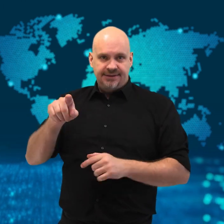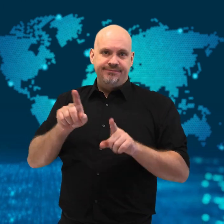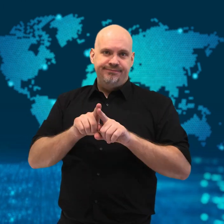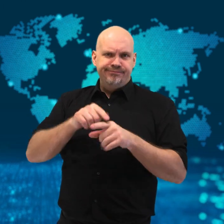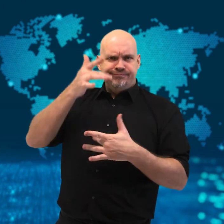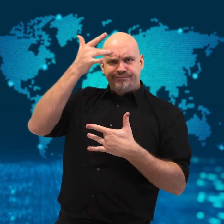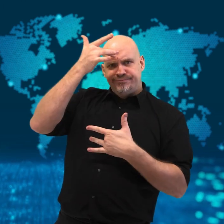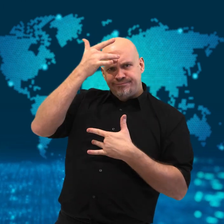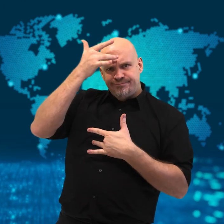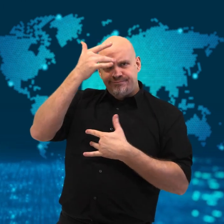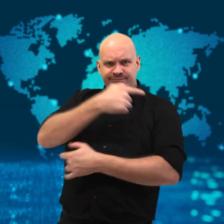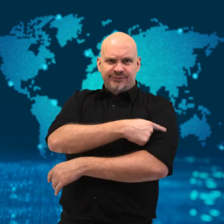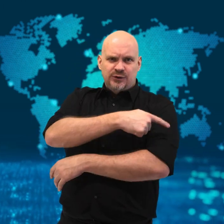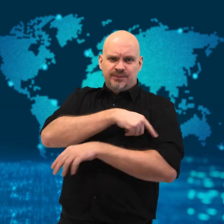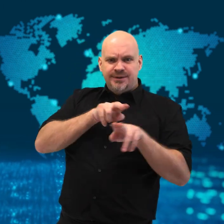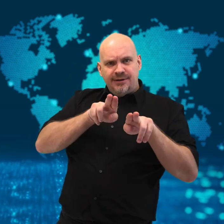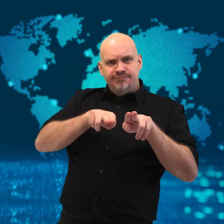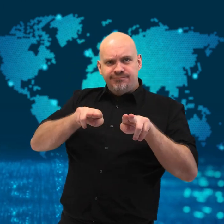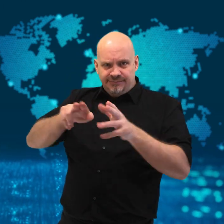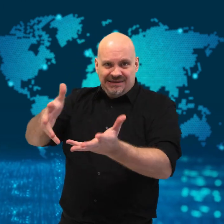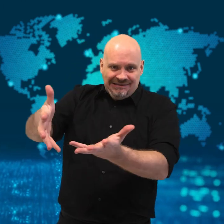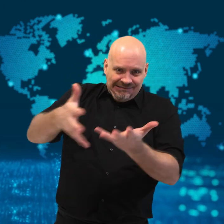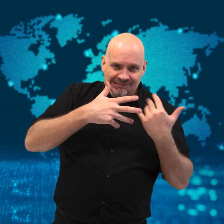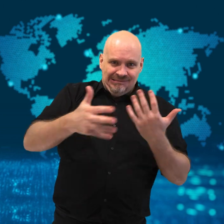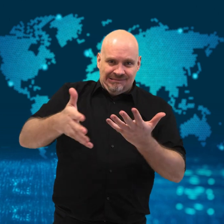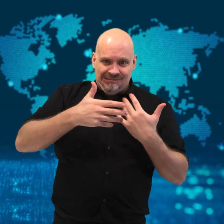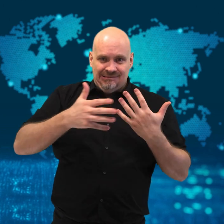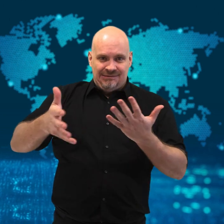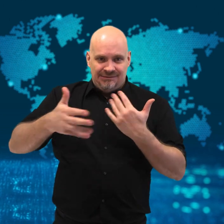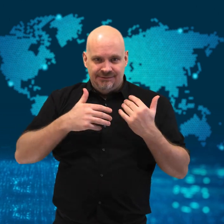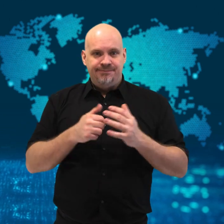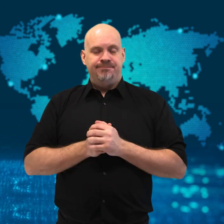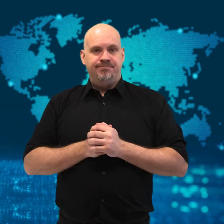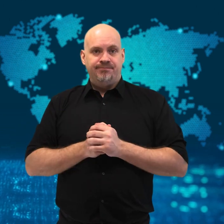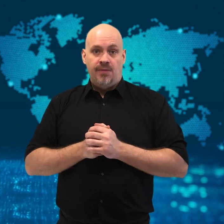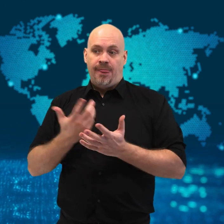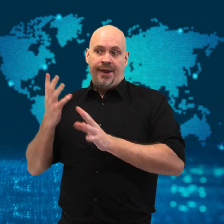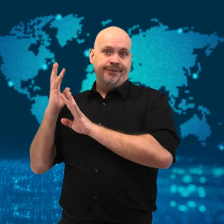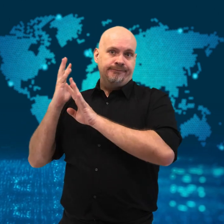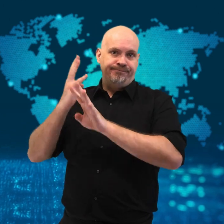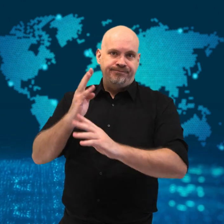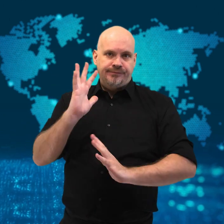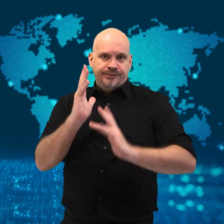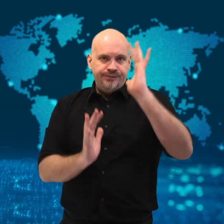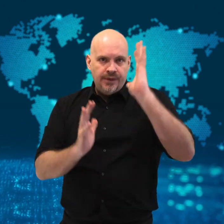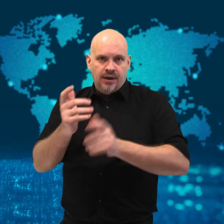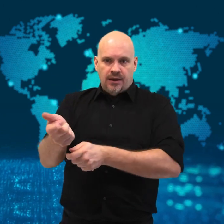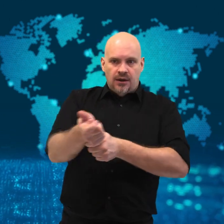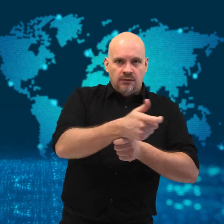firefighters and authorities raced to put the fire out.